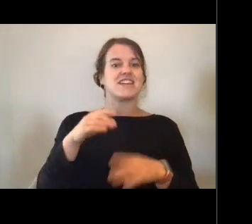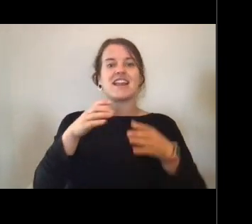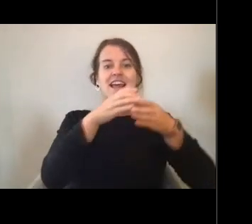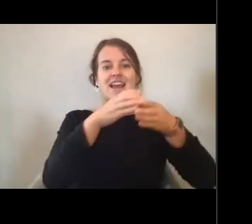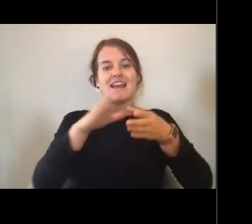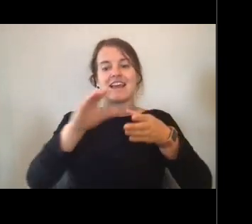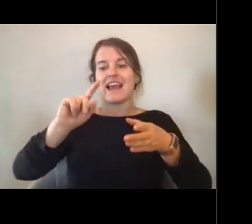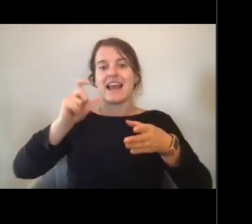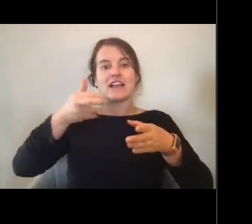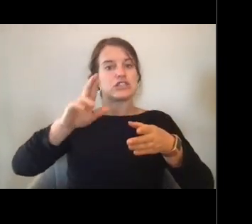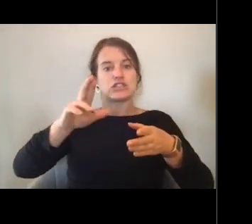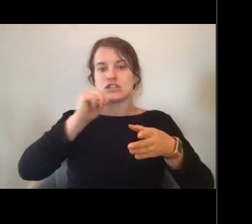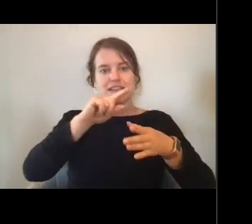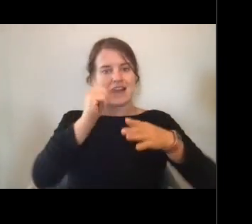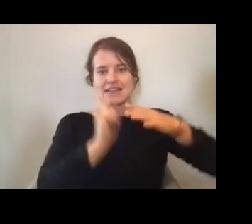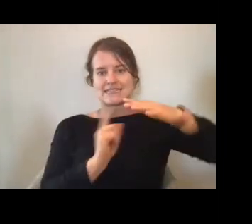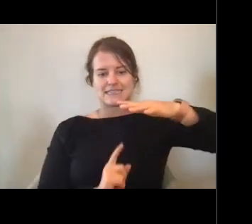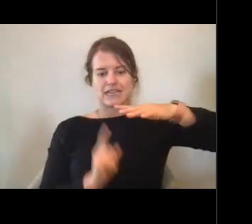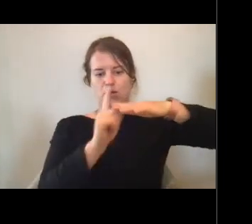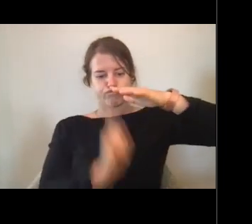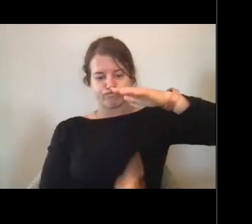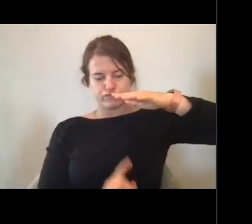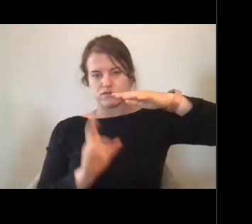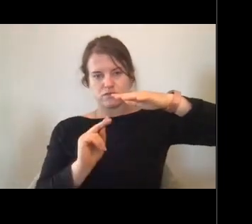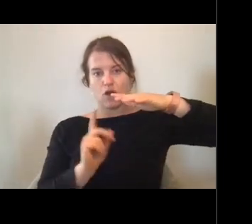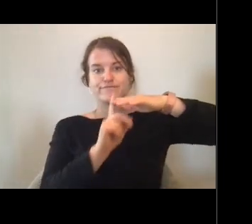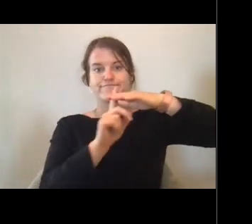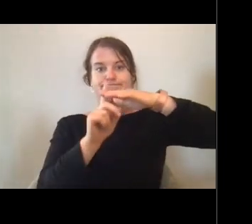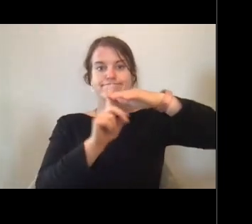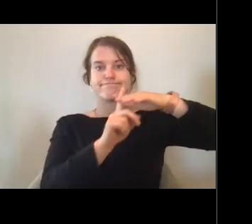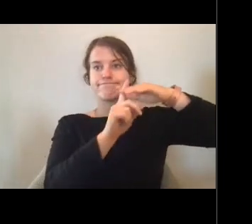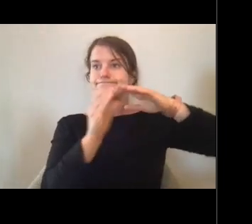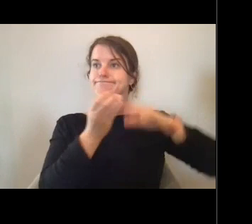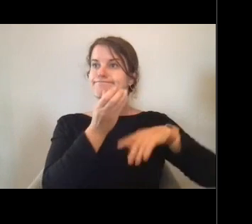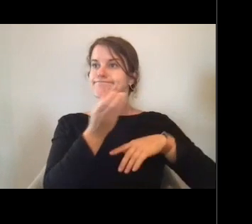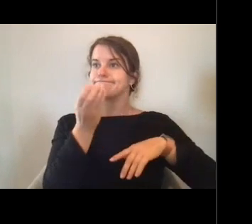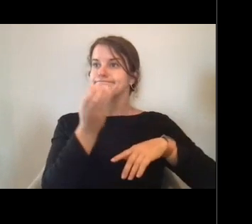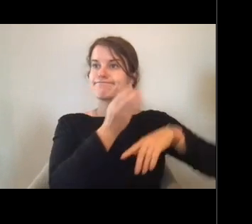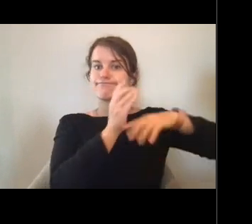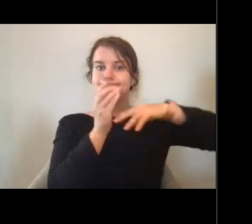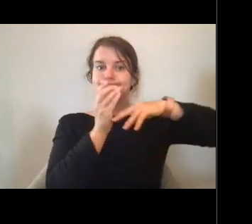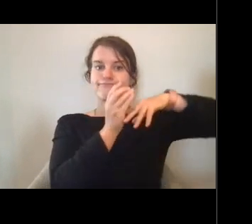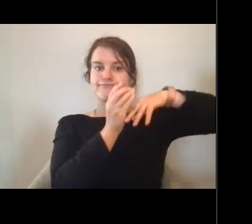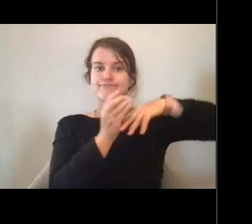It was buoyant and I think it took the ship. You know, it may have been closer than half a mile